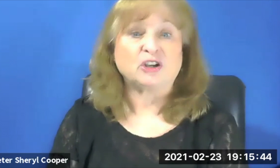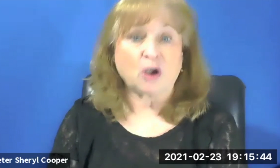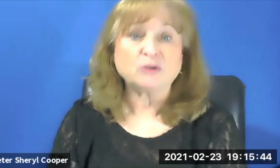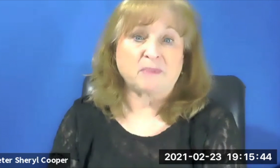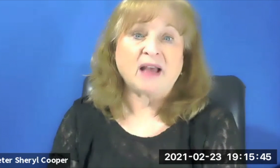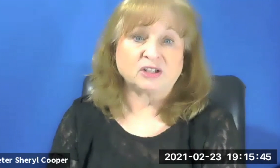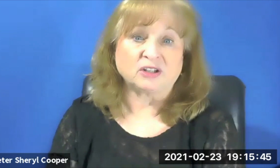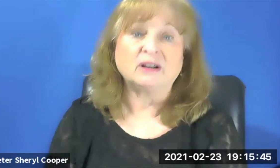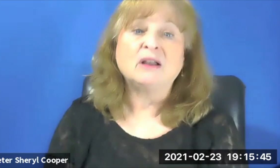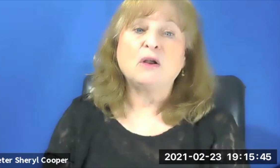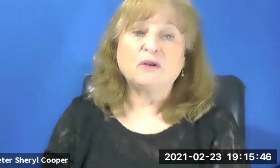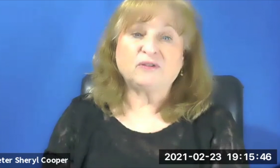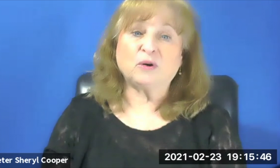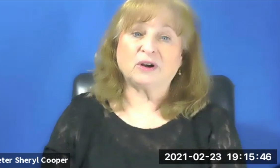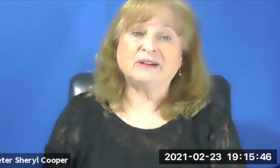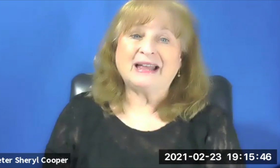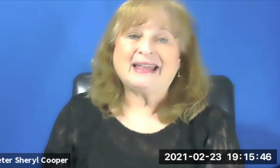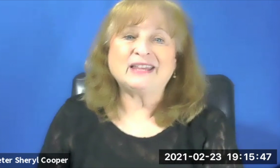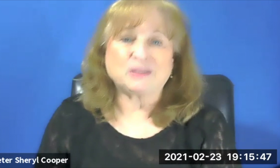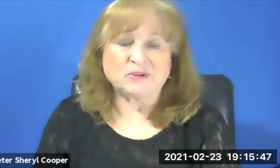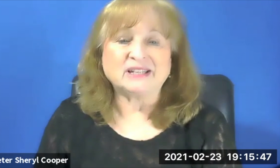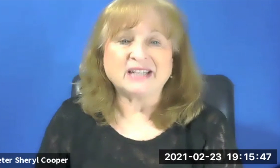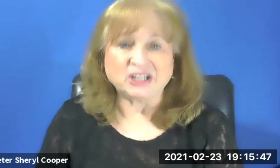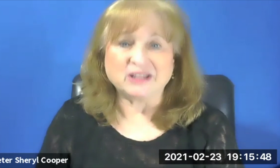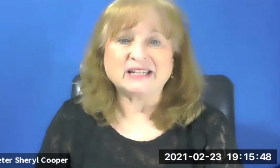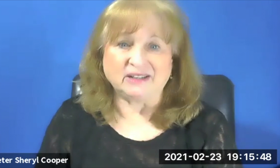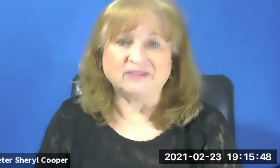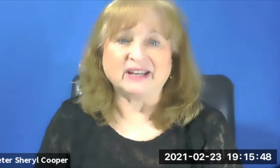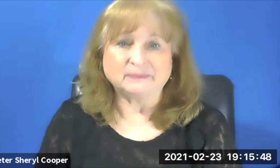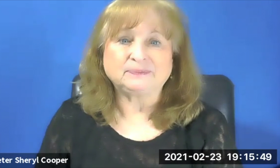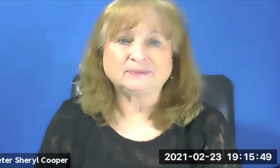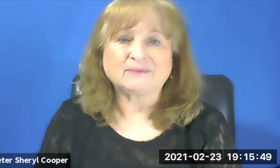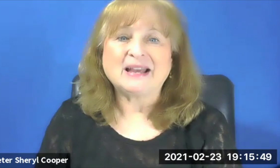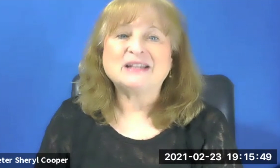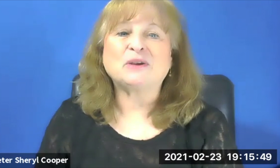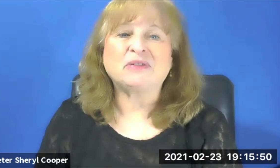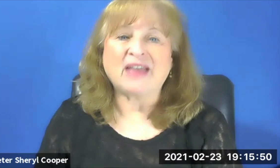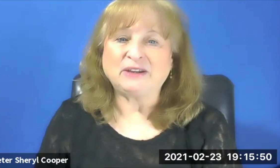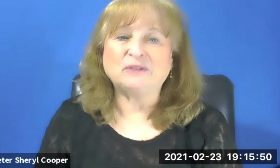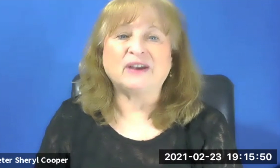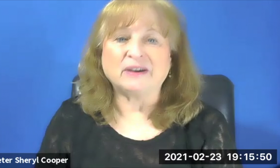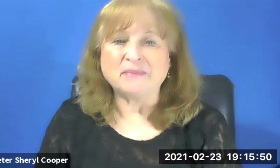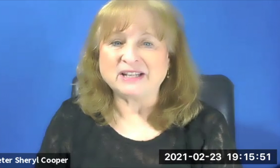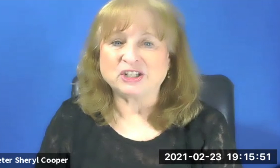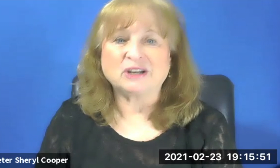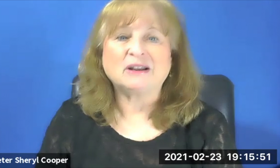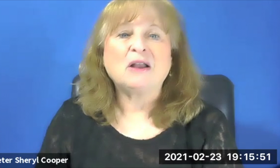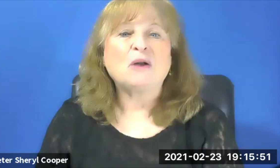cosponsor for this presentation this evening. So thank you very much.